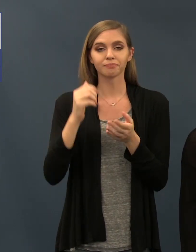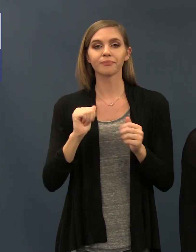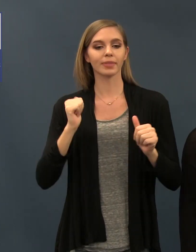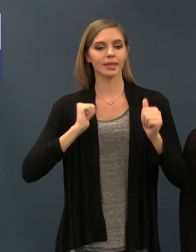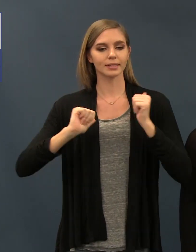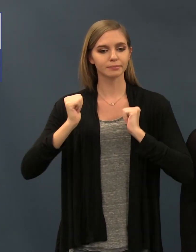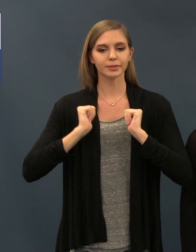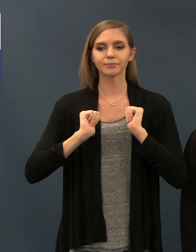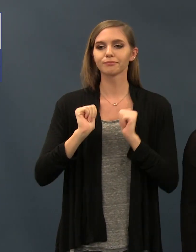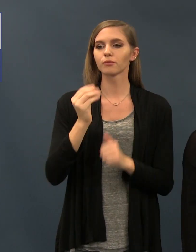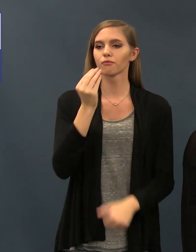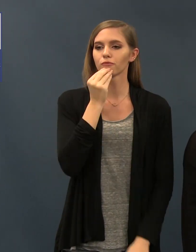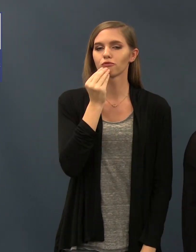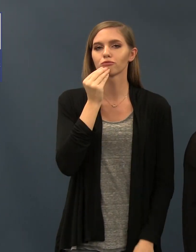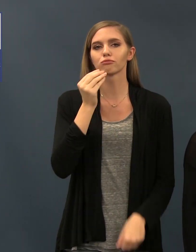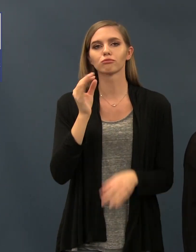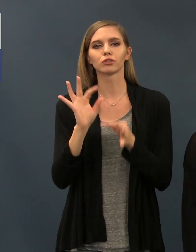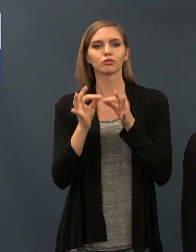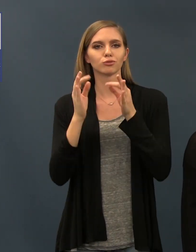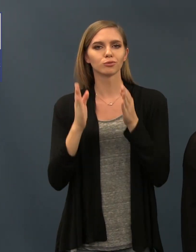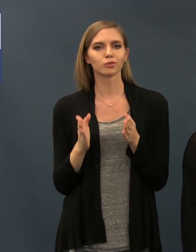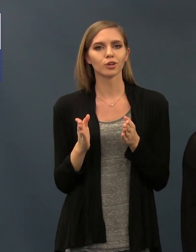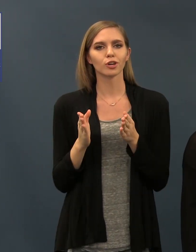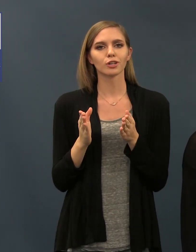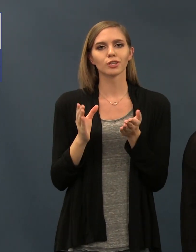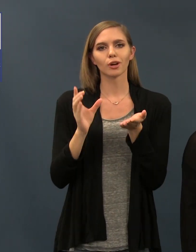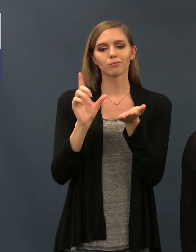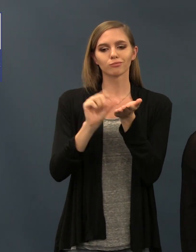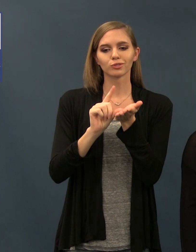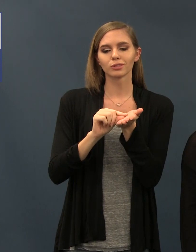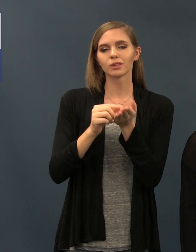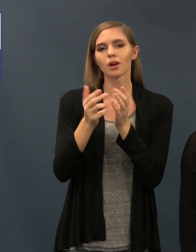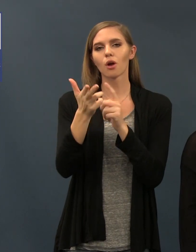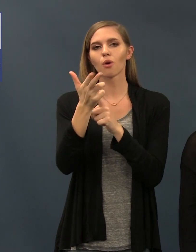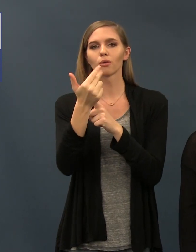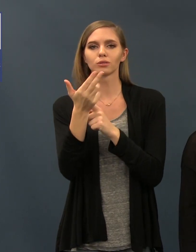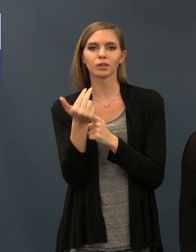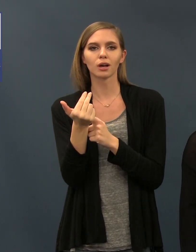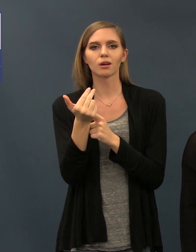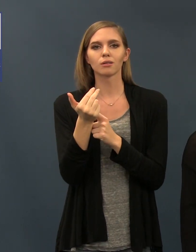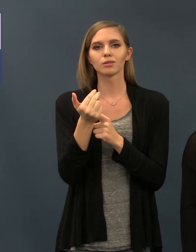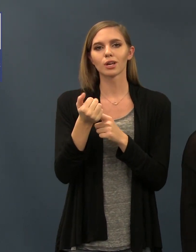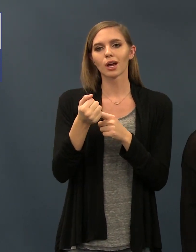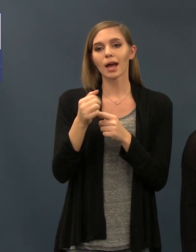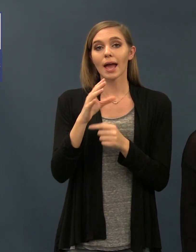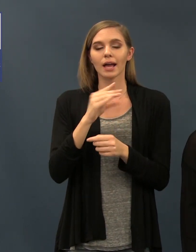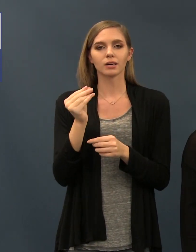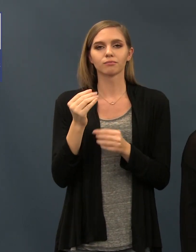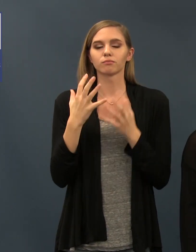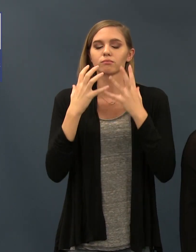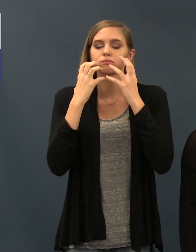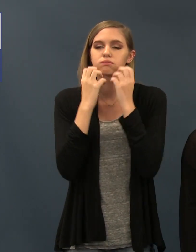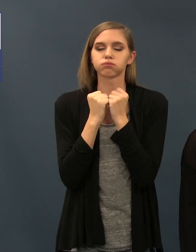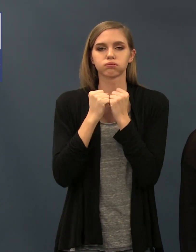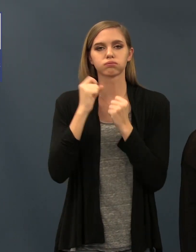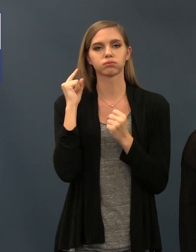the presenters, interpreters, printing, and our much-loved deaf gathering. We are